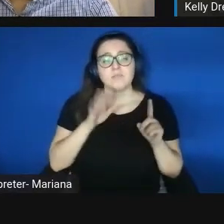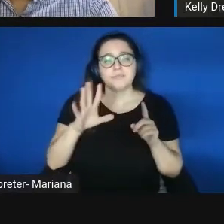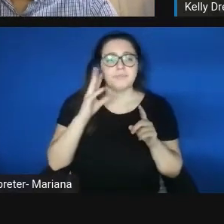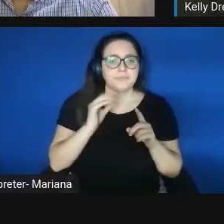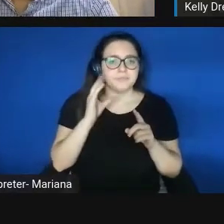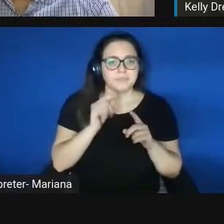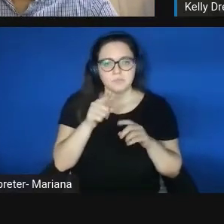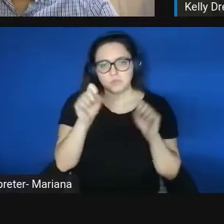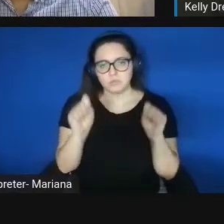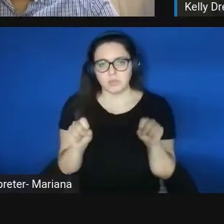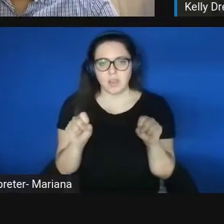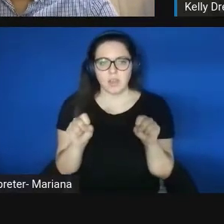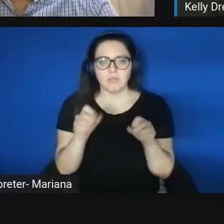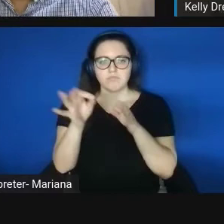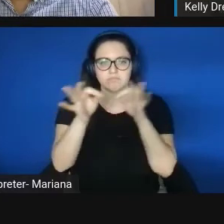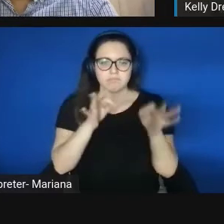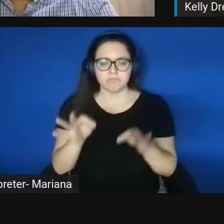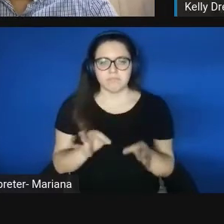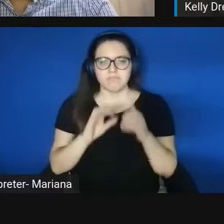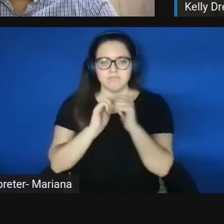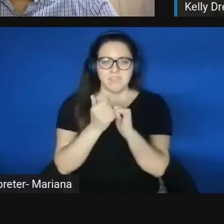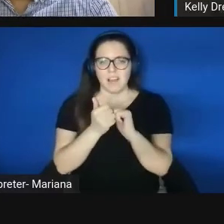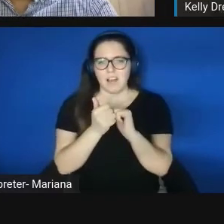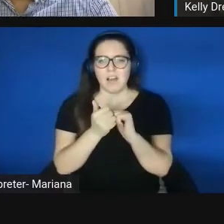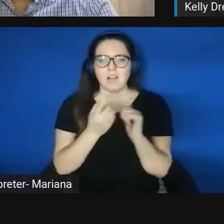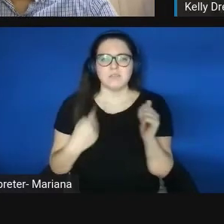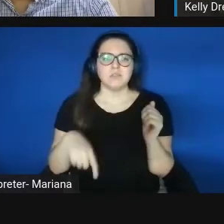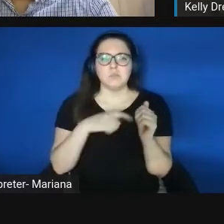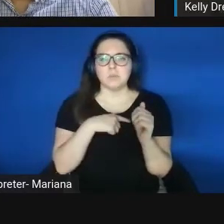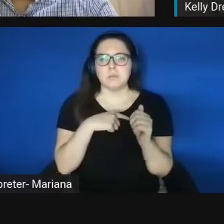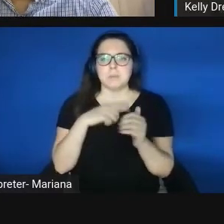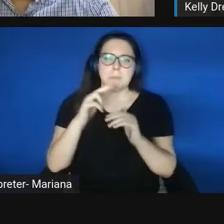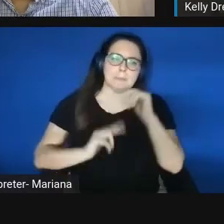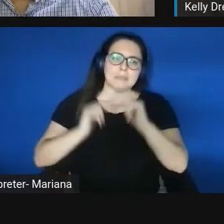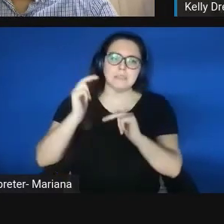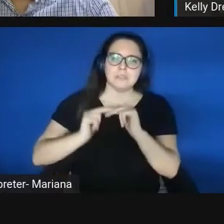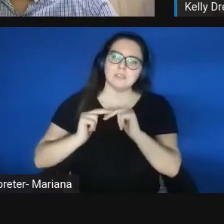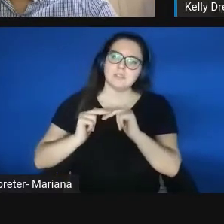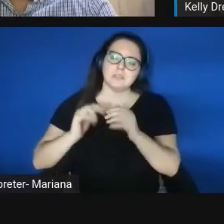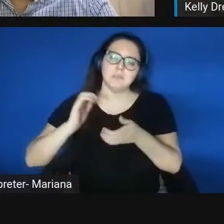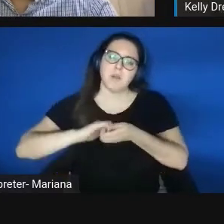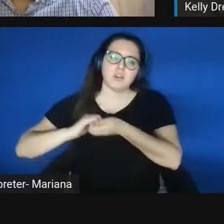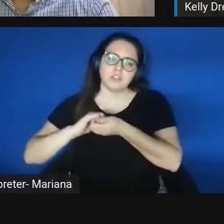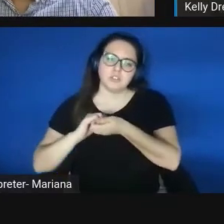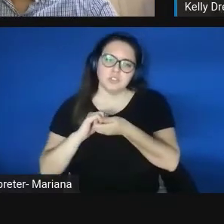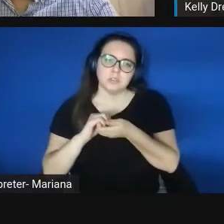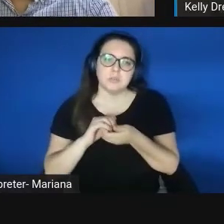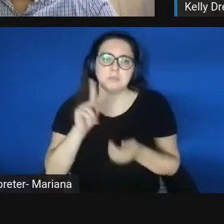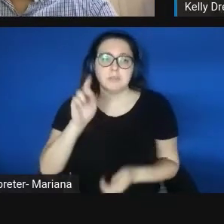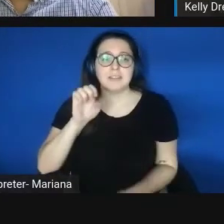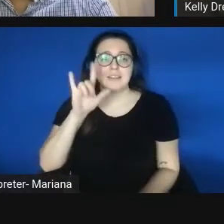how, one, those partnerships can be built. And, Kelly, I think your personal experience would be really interesting for everyone to hear.